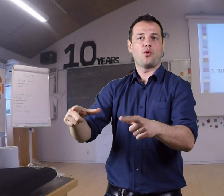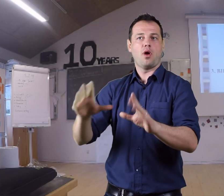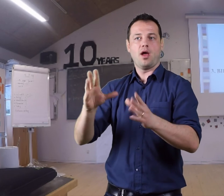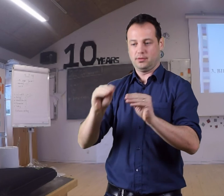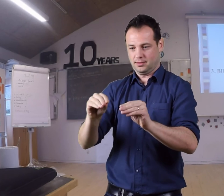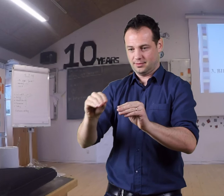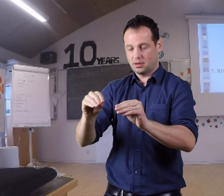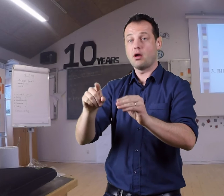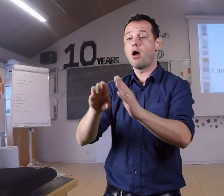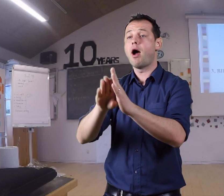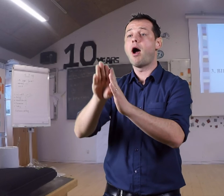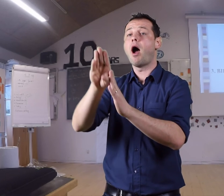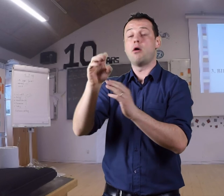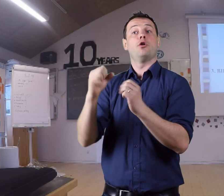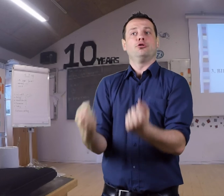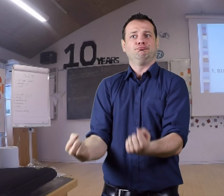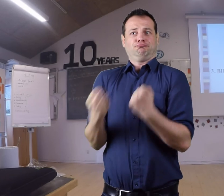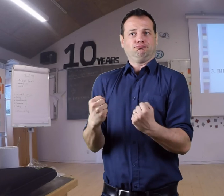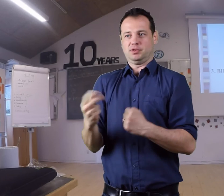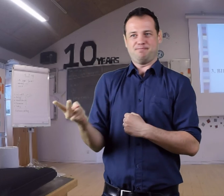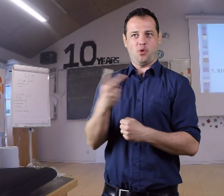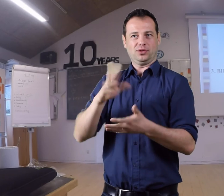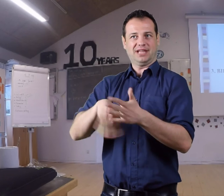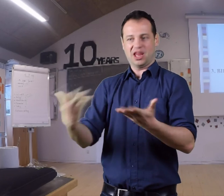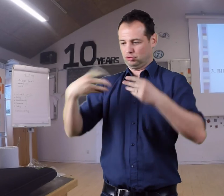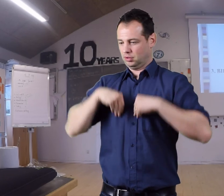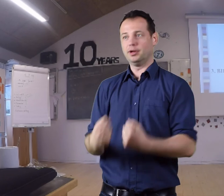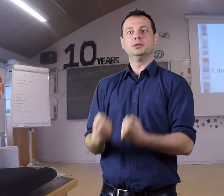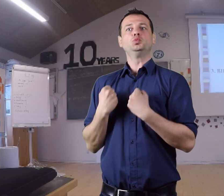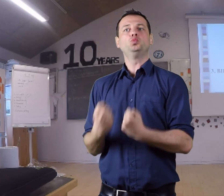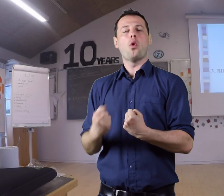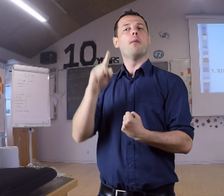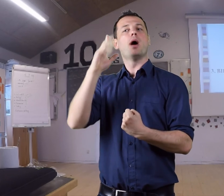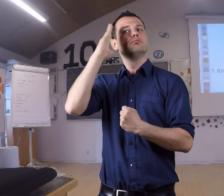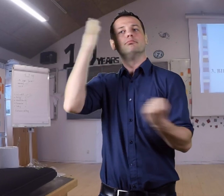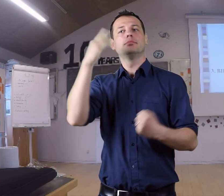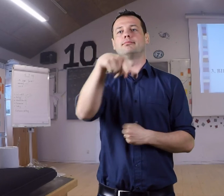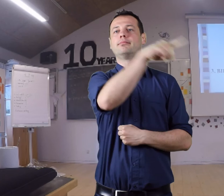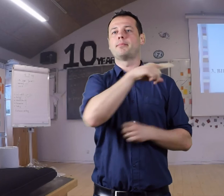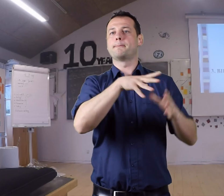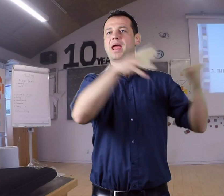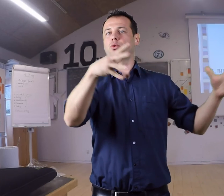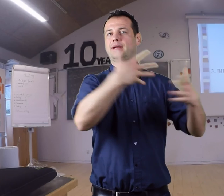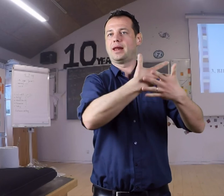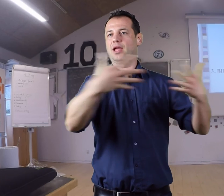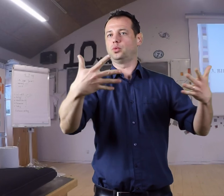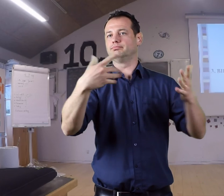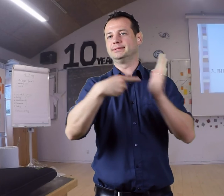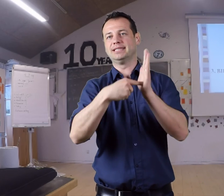Teaching that until they have proficiency in both languages, but they don't know the majority language.